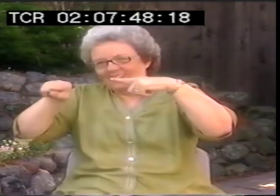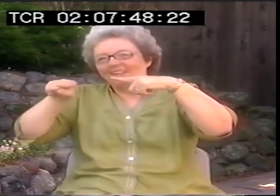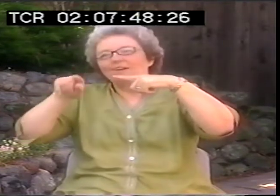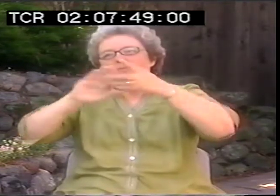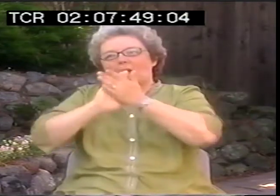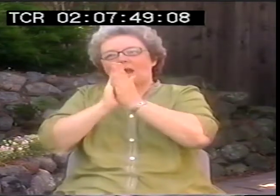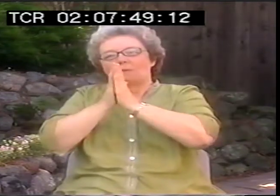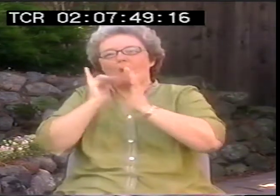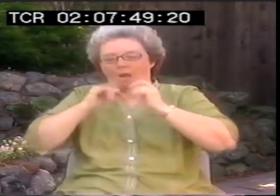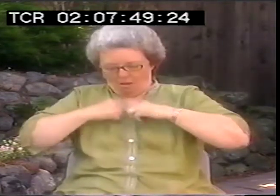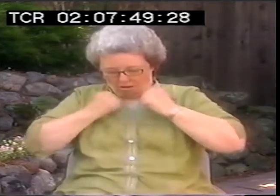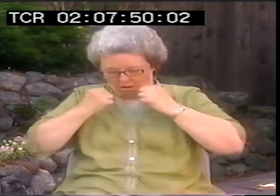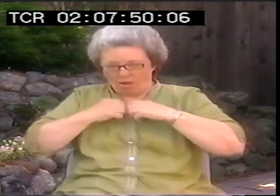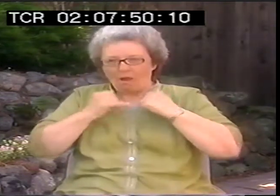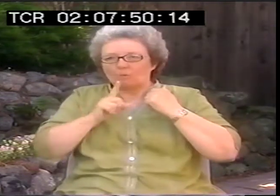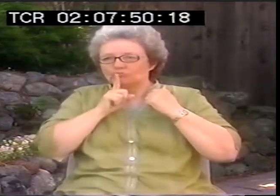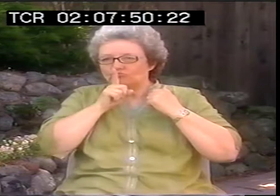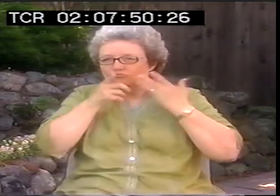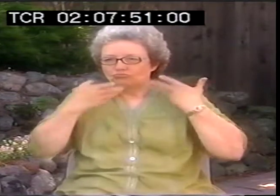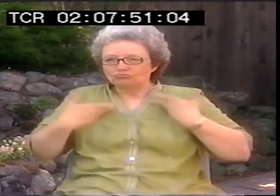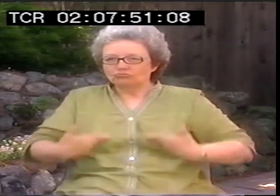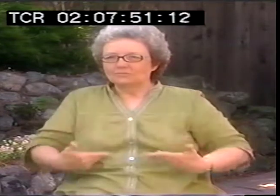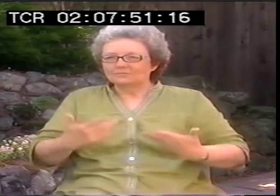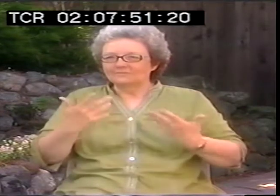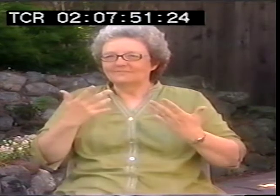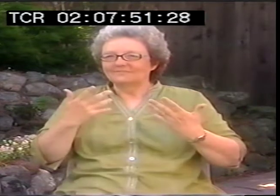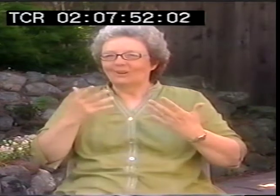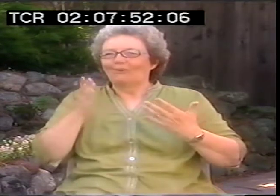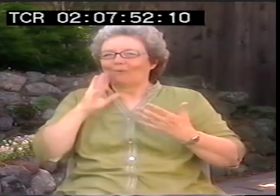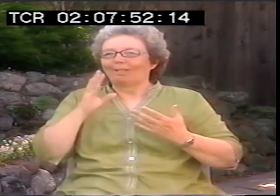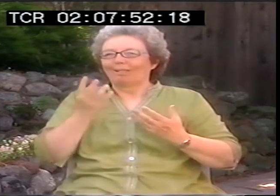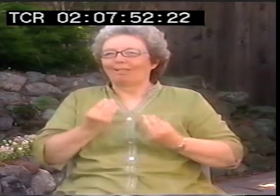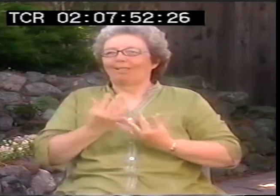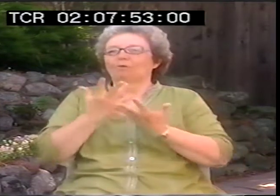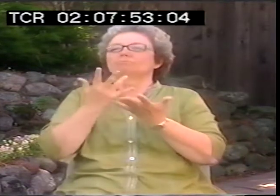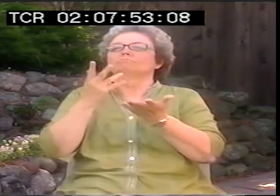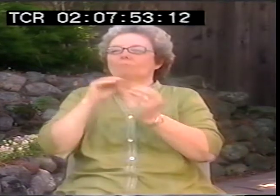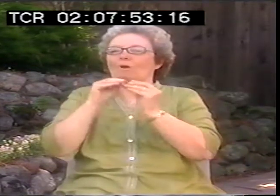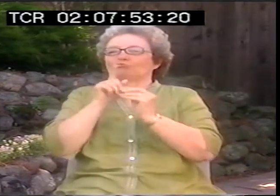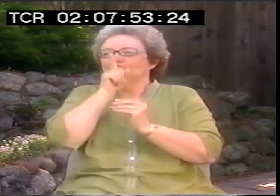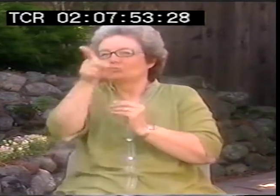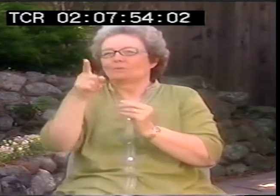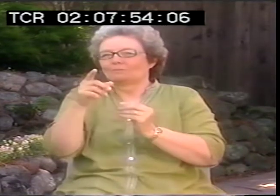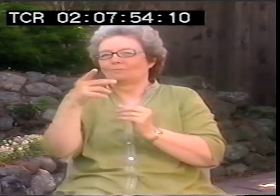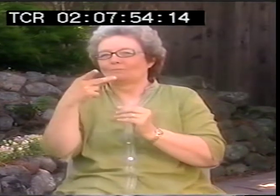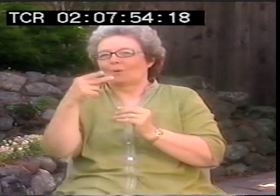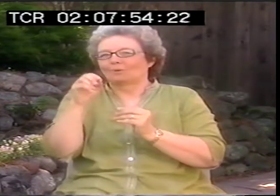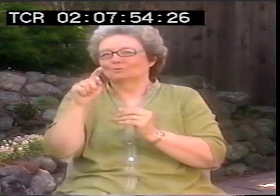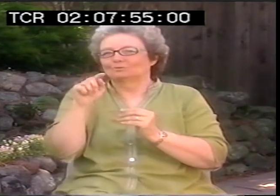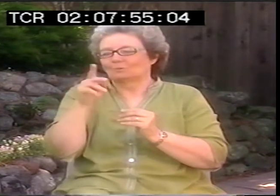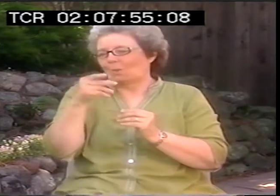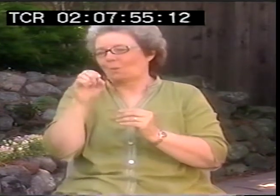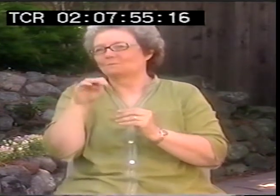But if you're going to use sign and it becomes about looking at who you are as a deaf person and going to that place, then I think